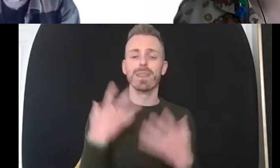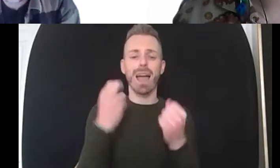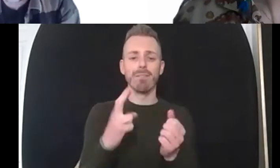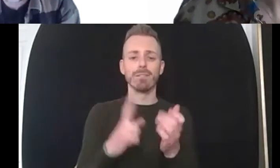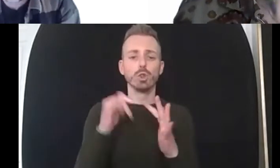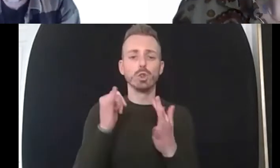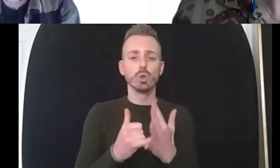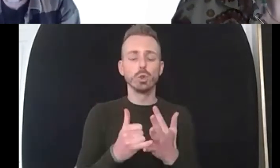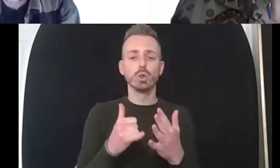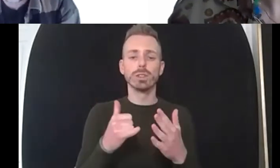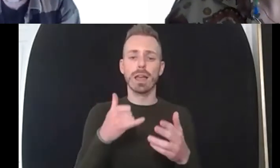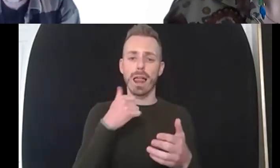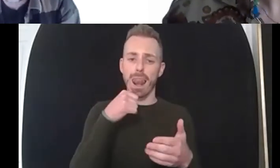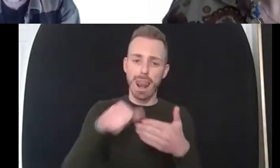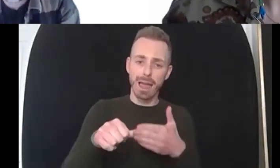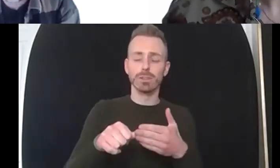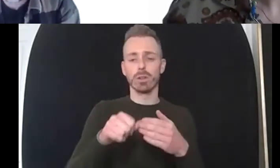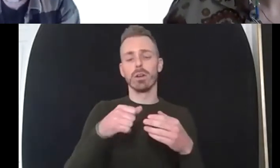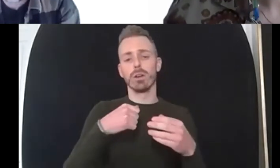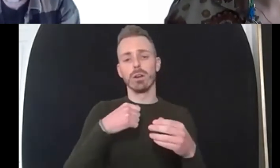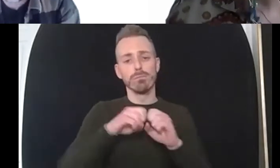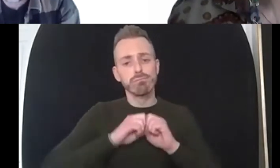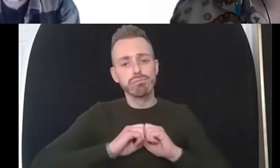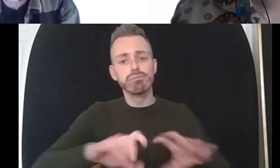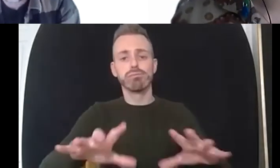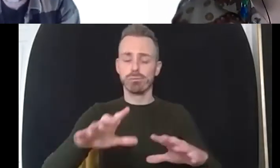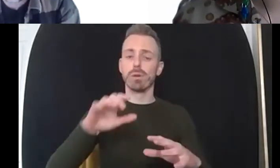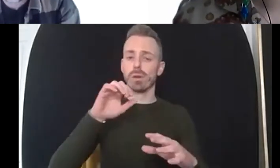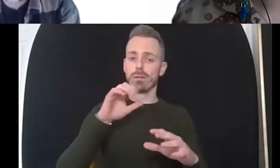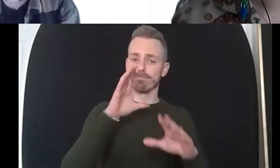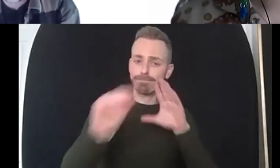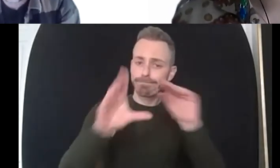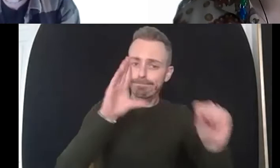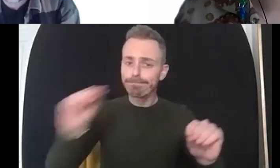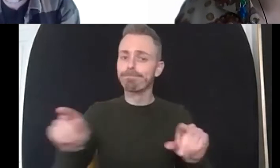um and mean i suppose we could actually even send you the information about these um about this this